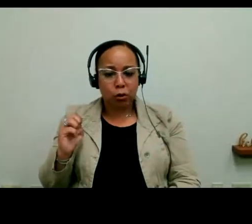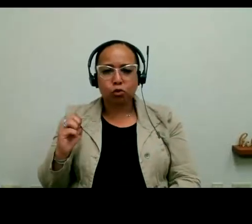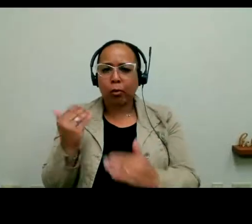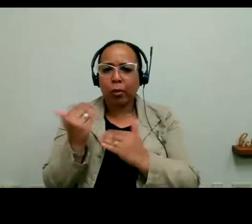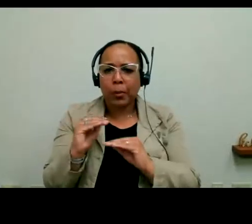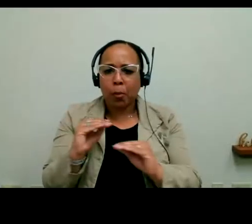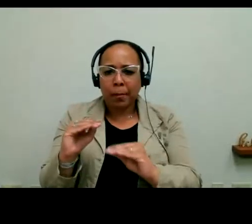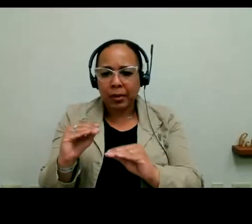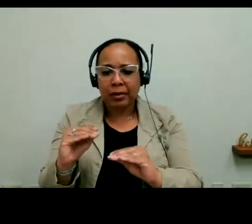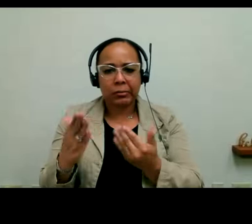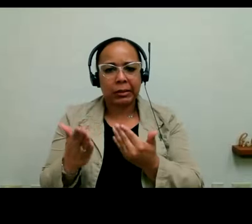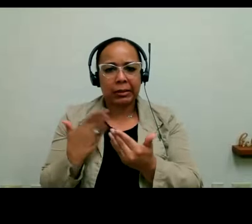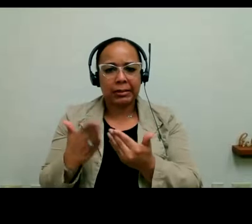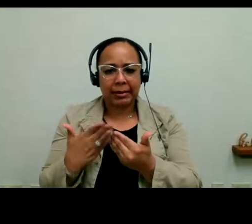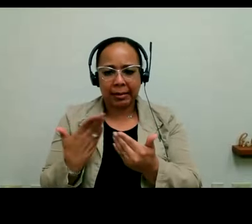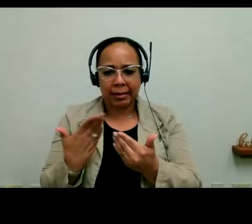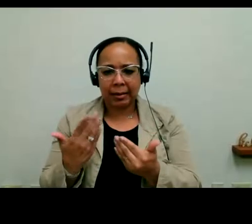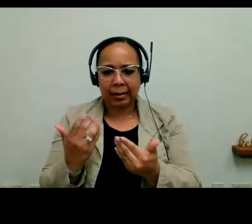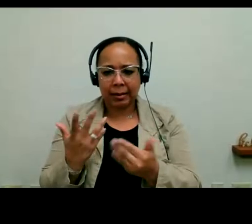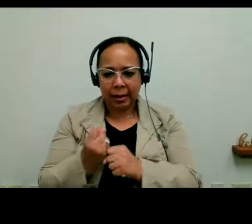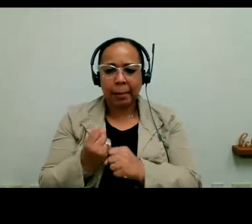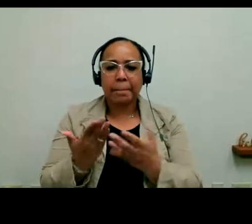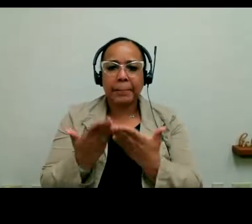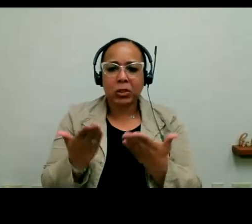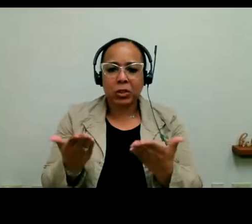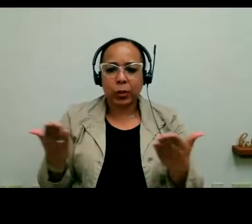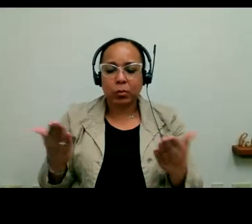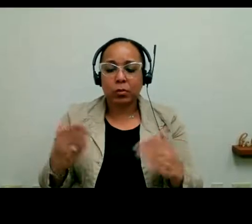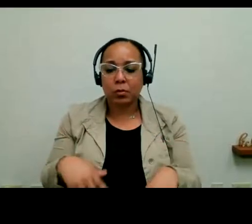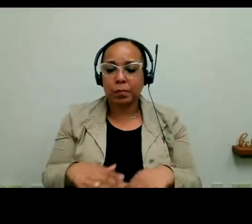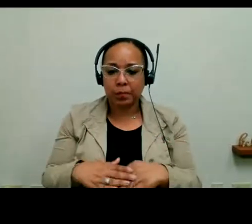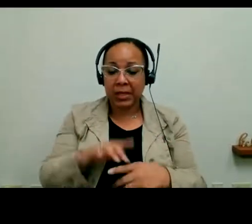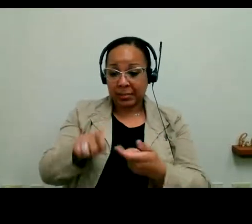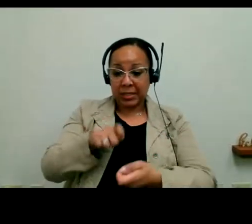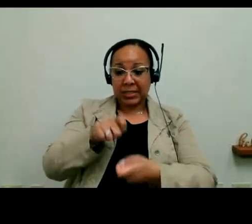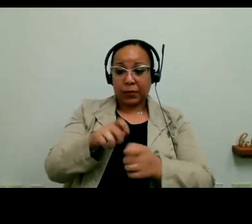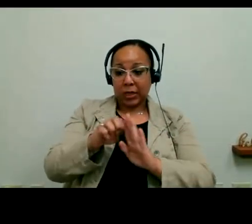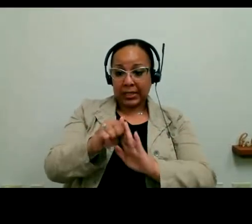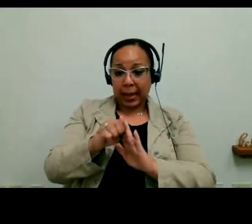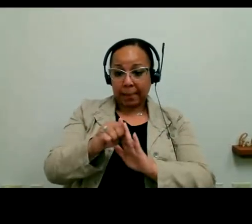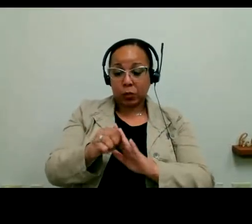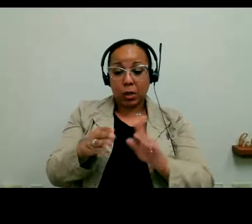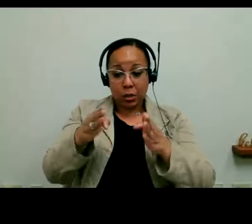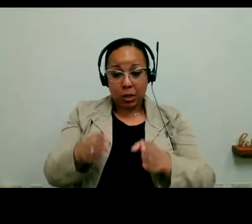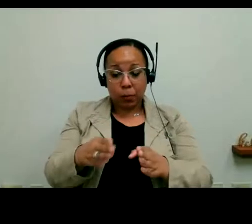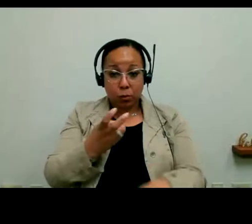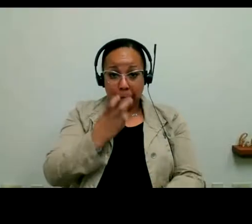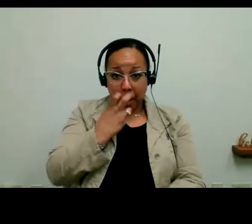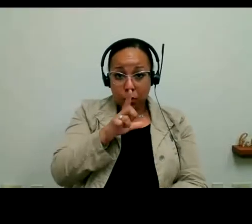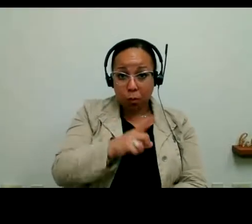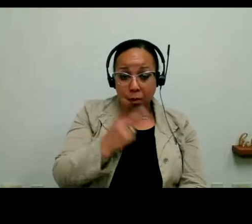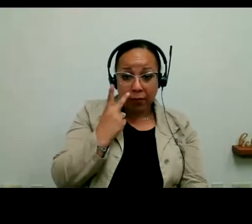someone -- work with any materials. So specific examples when someone who is